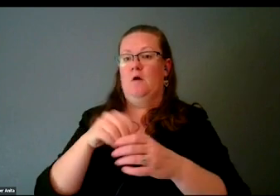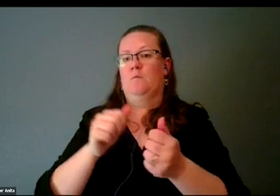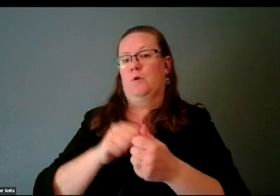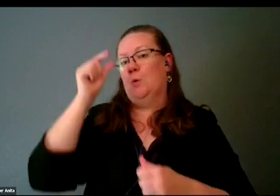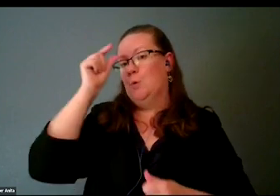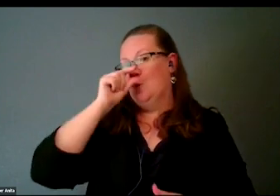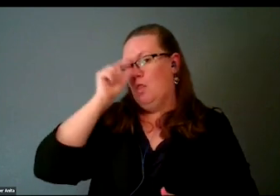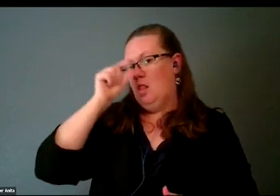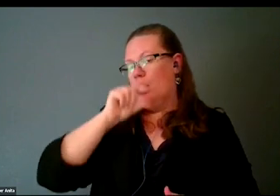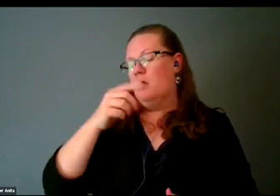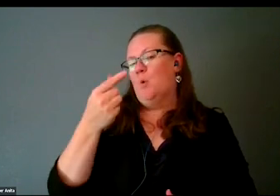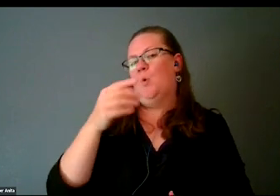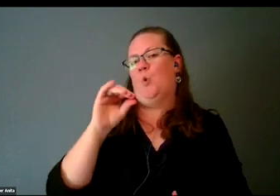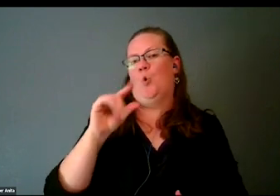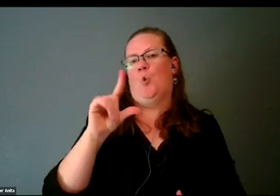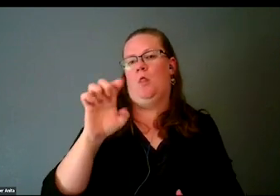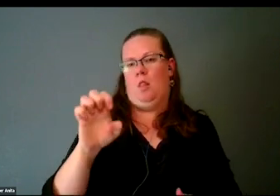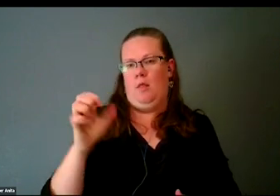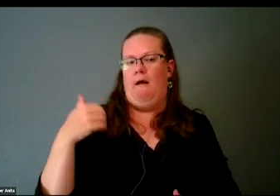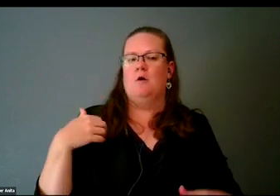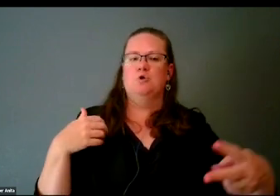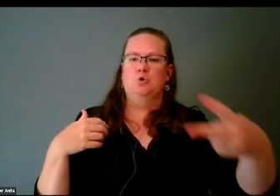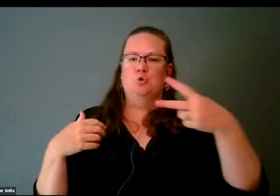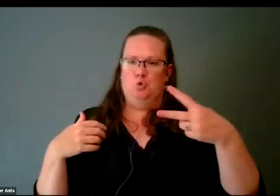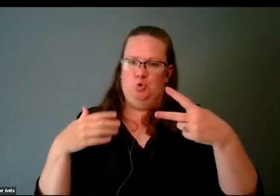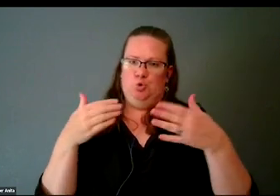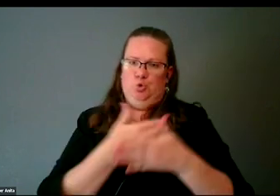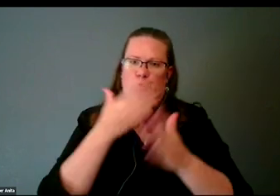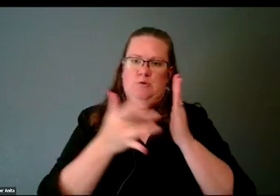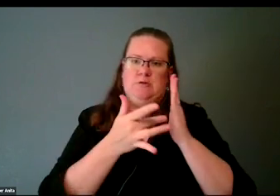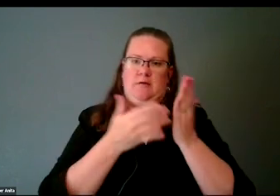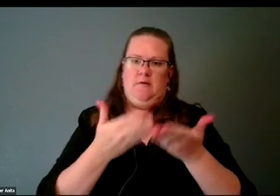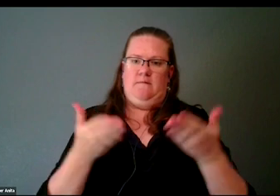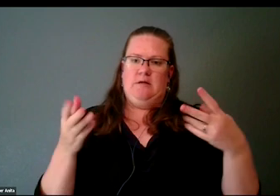Google has two new tech devices. I don't want to say new.